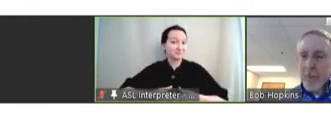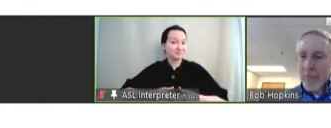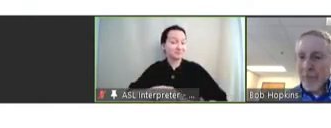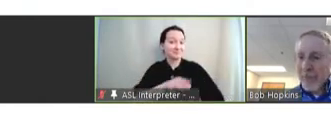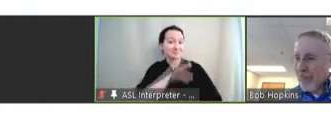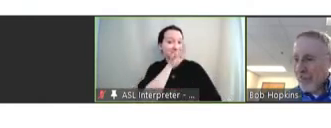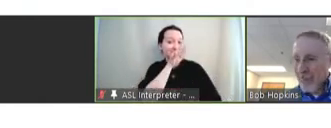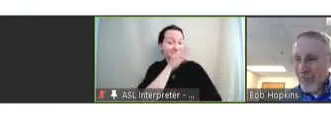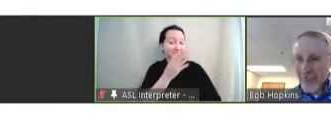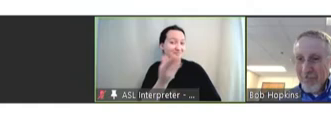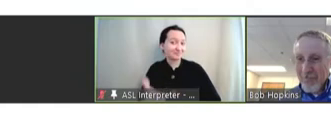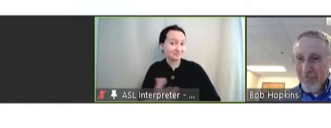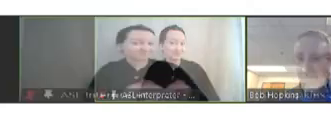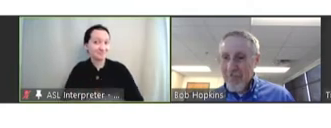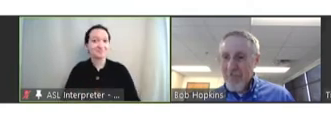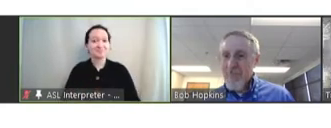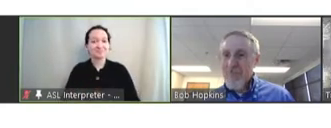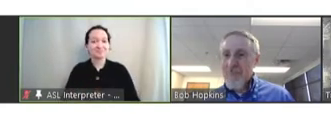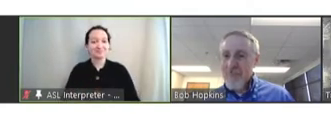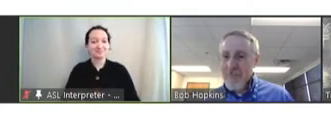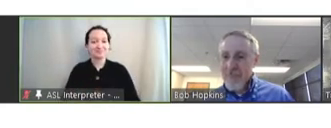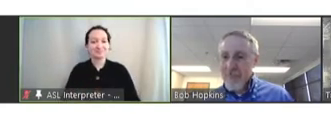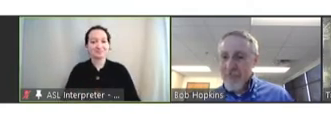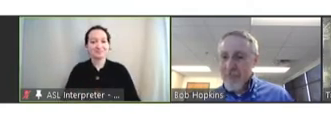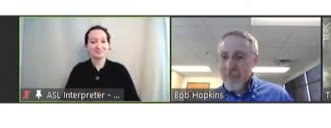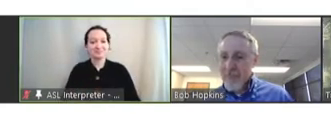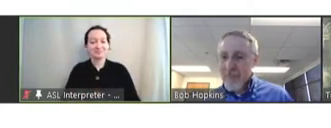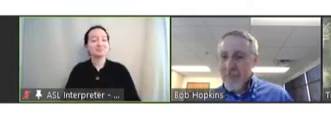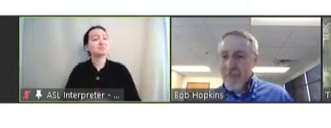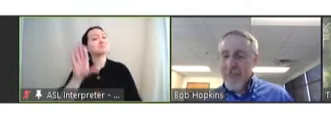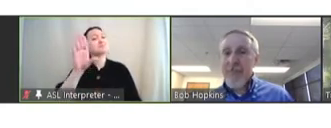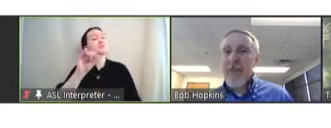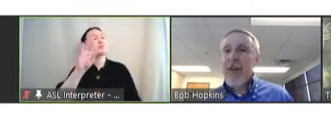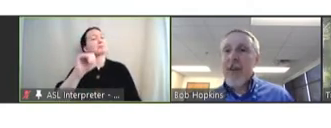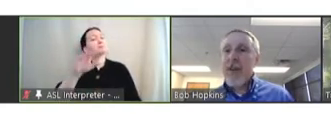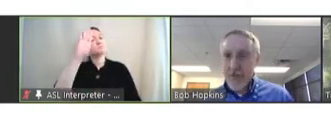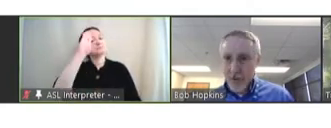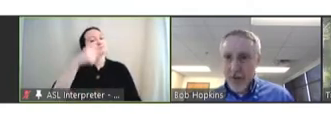Timothy Cooke: Hey, Bob. Tim Cooke here. Robert Hopkins: Go ahead, Tim.